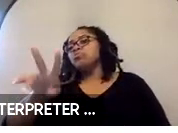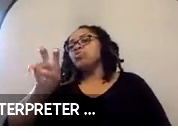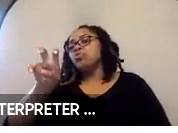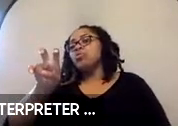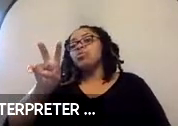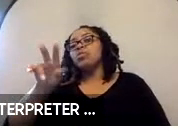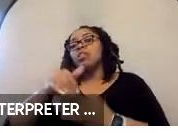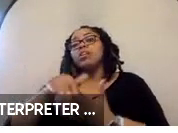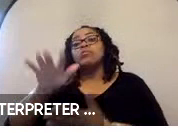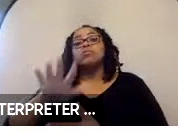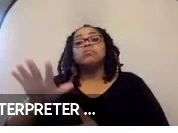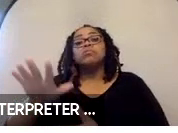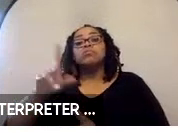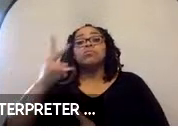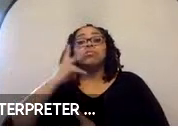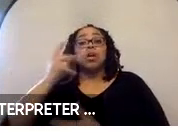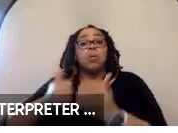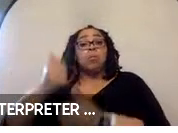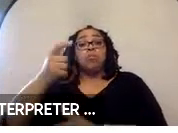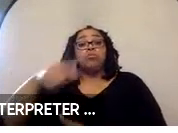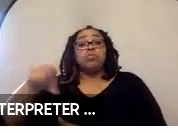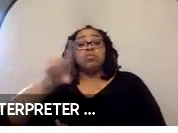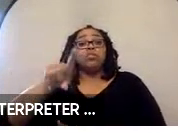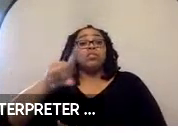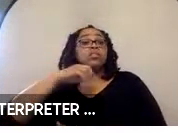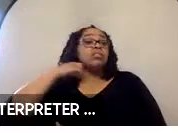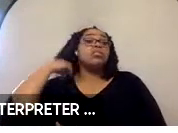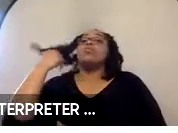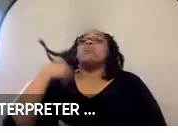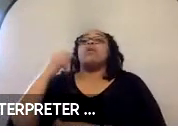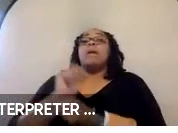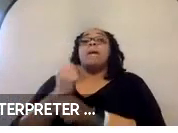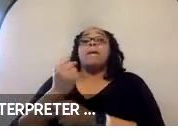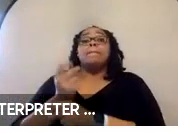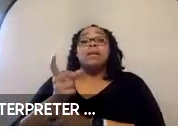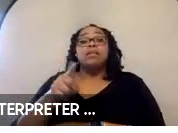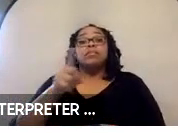this slide, the majority of the vehicles that we have made autonomous. Started in that,